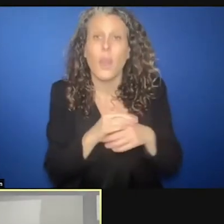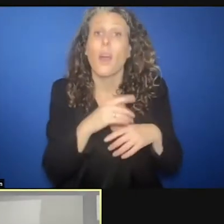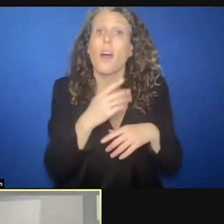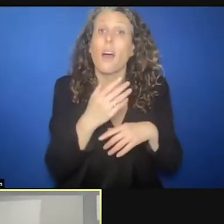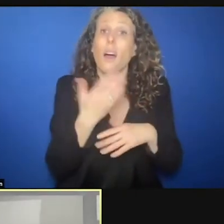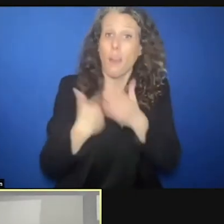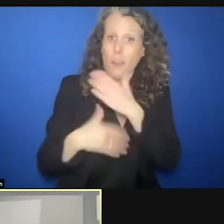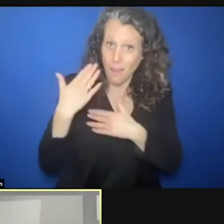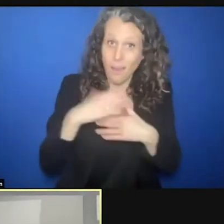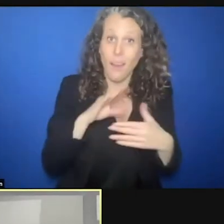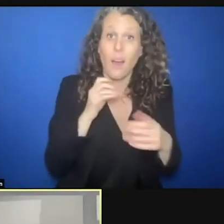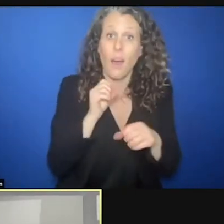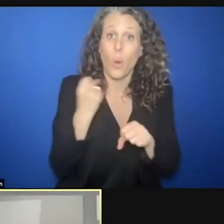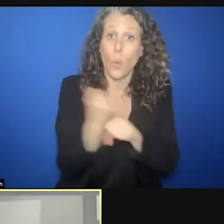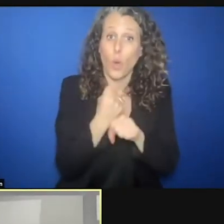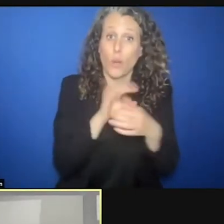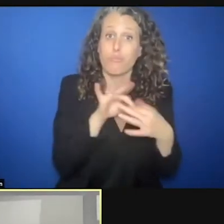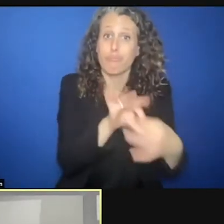Now I'm an old man, Chris. 50 years ago >> CHRIS GUNNESS: You're not that old, Jan.